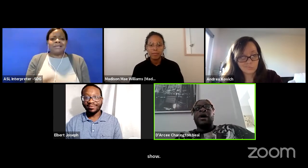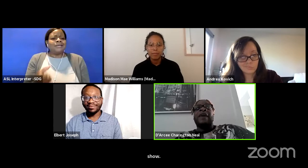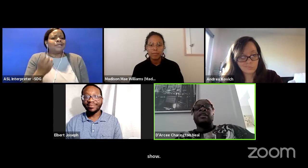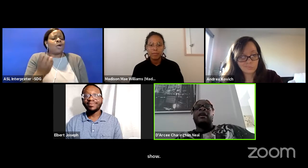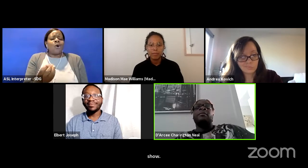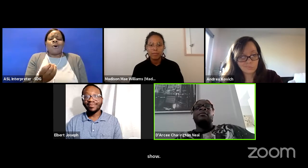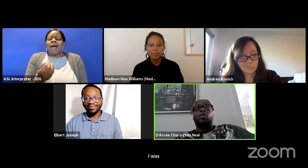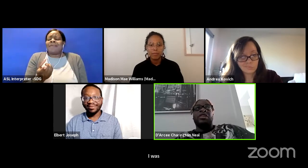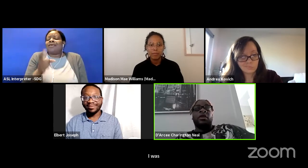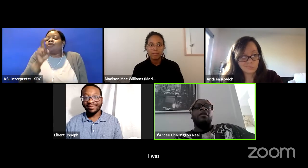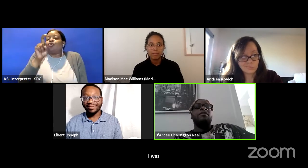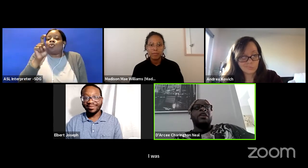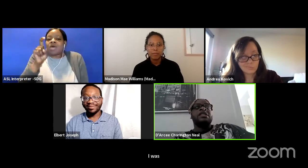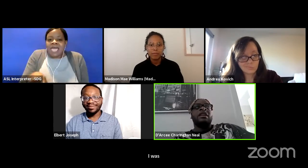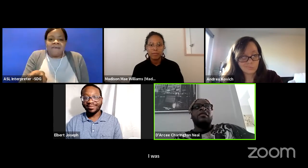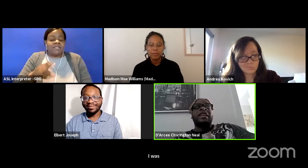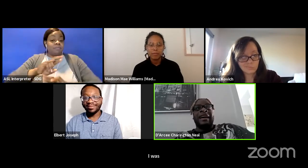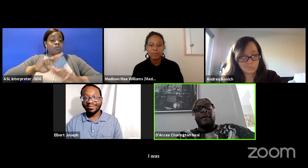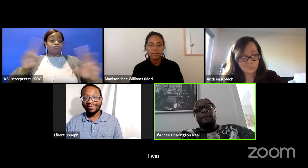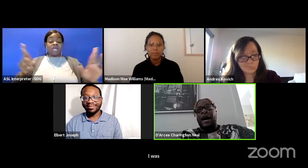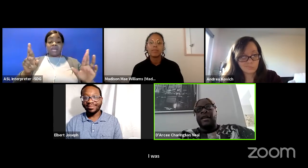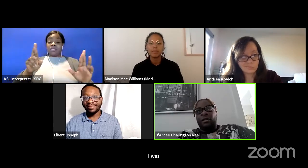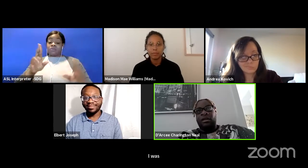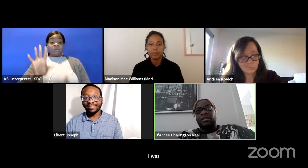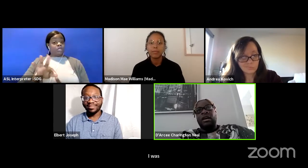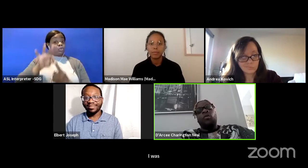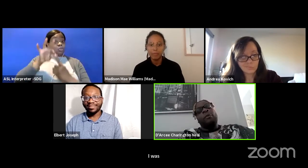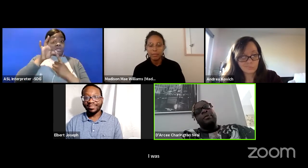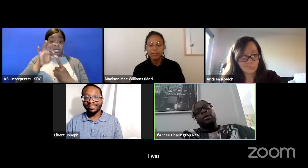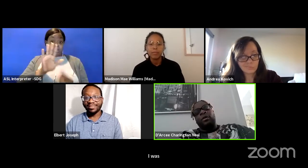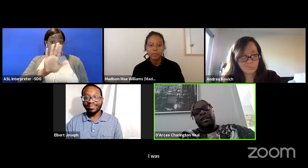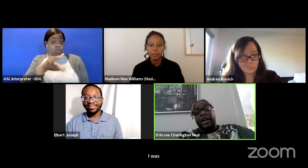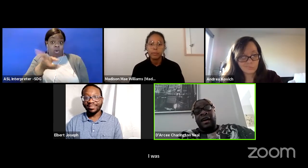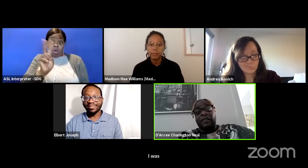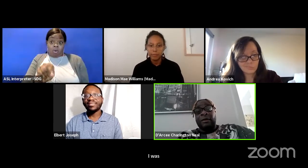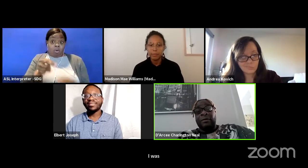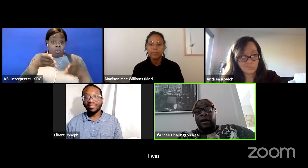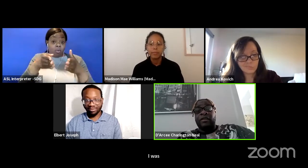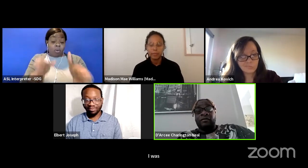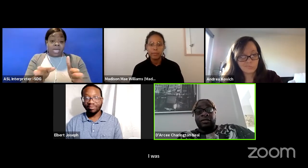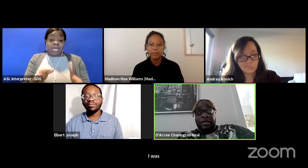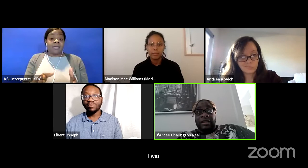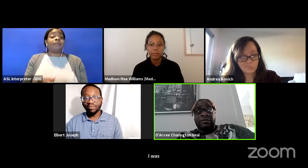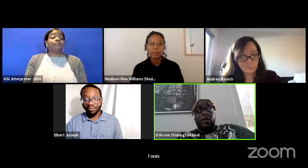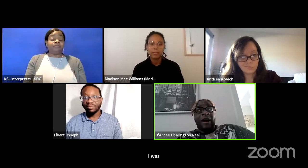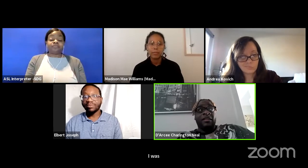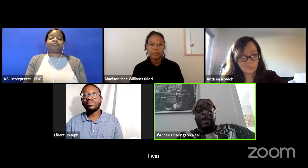you have to come with your own version of it and combine it with what people already have. I mean, part of it does require you